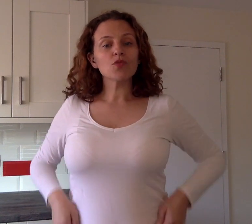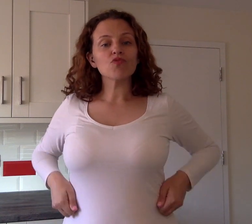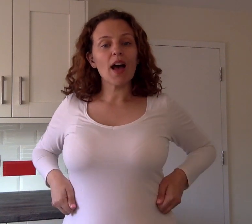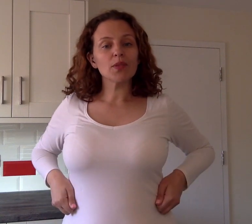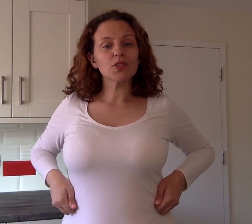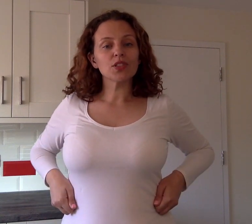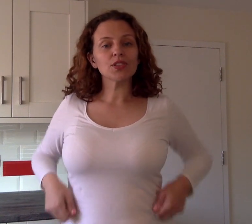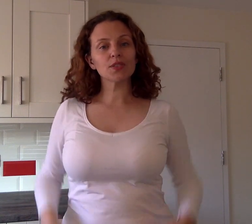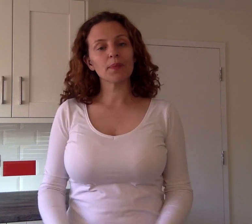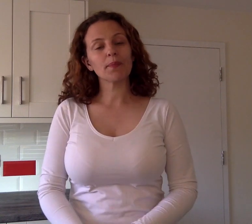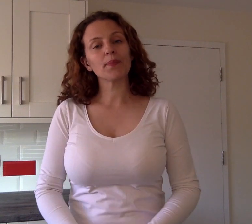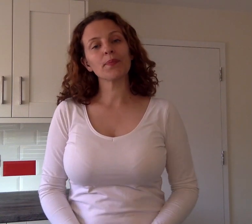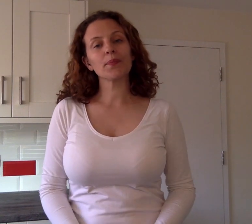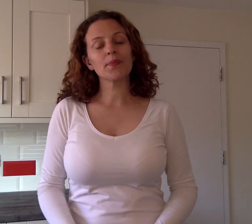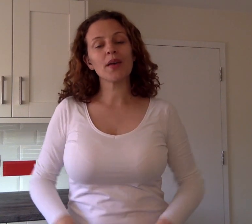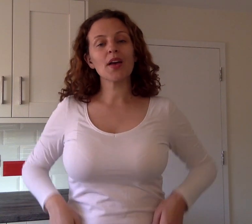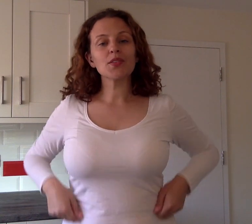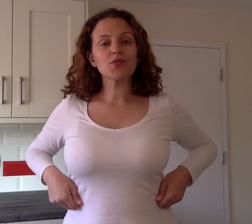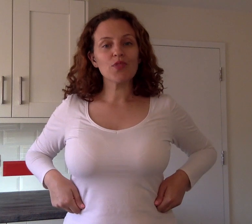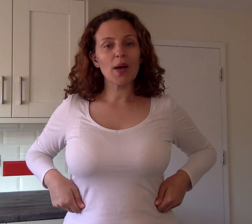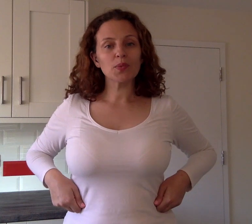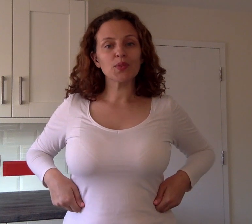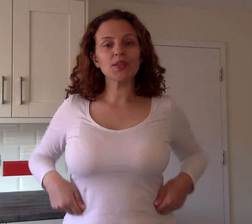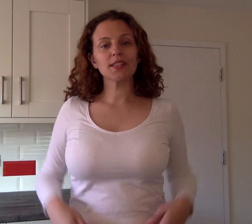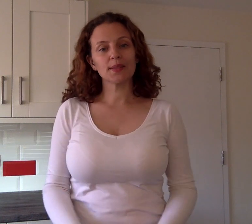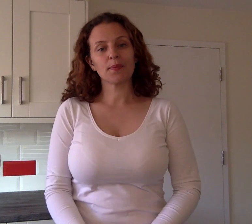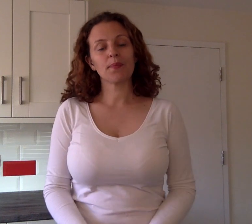TROUSERS